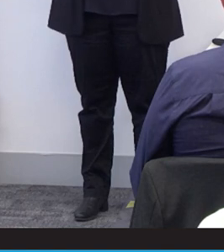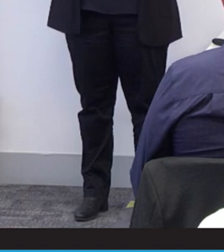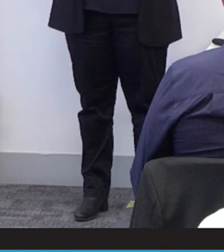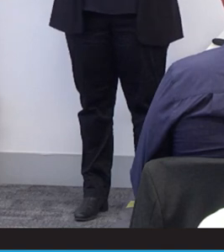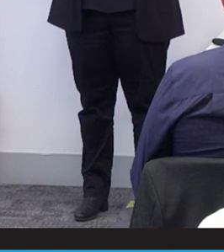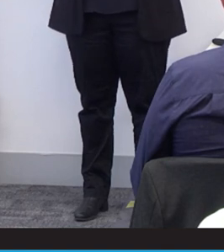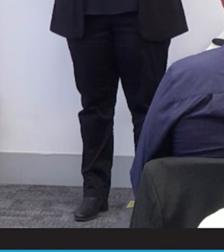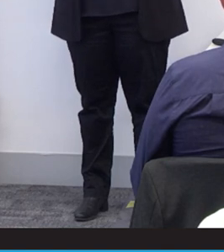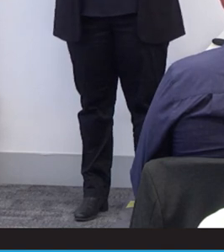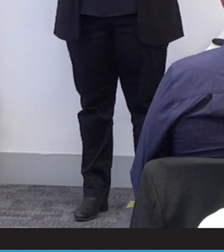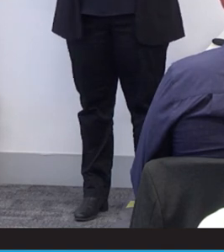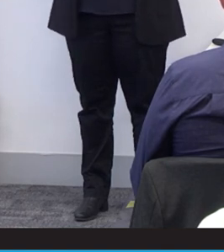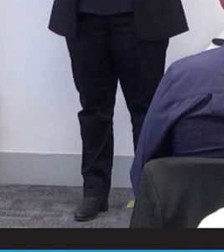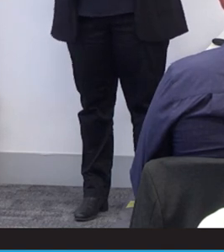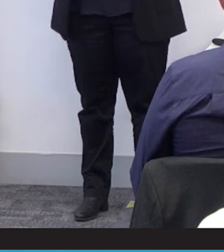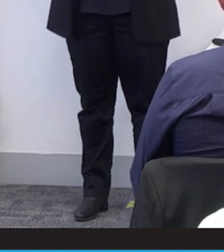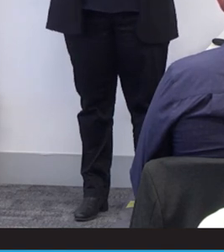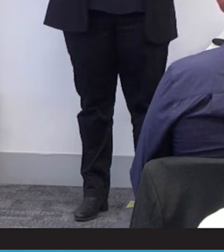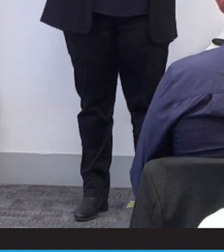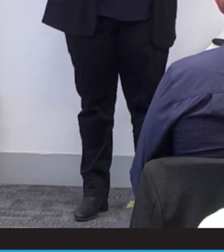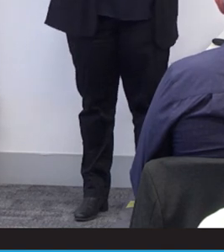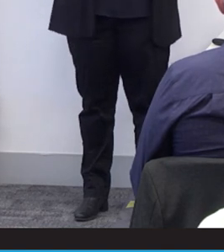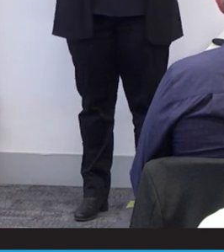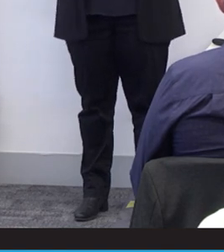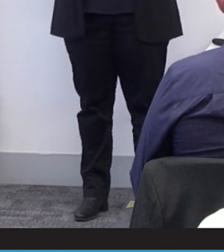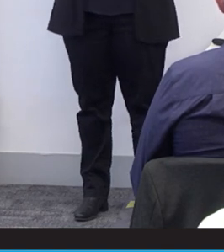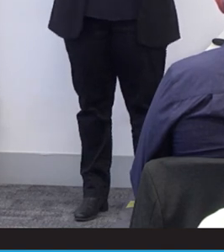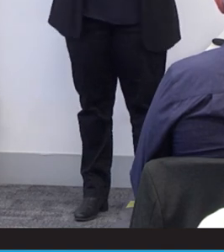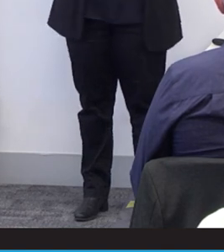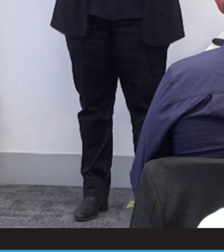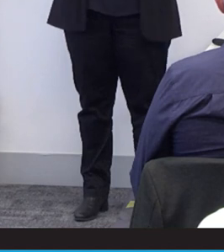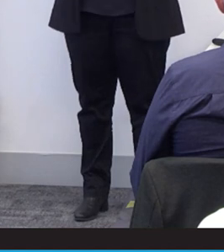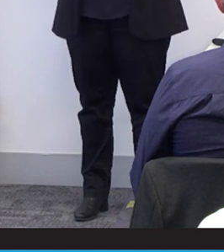such as traveling, modeling, theater, concerts and so much more are all the possible.